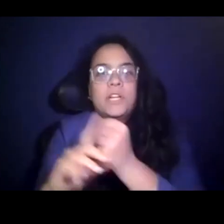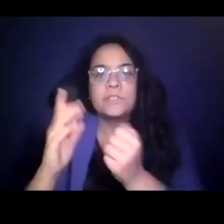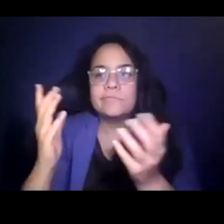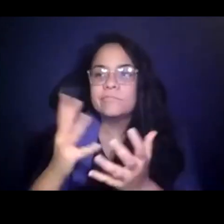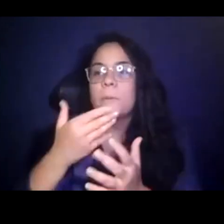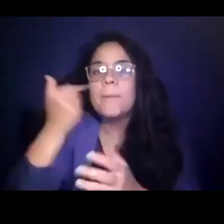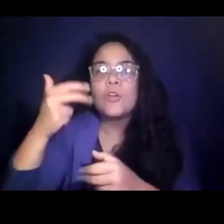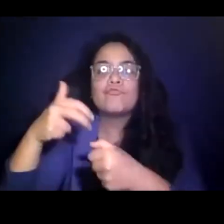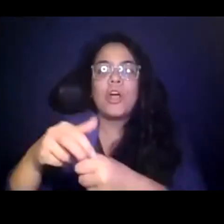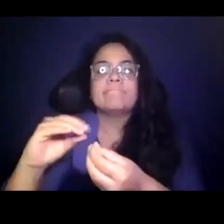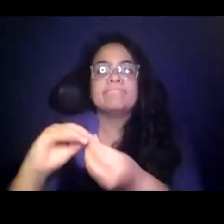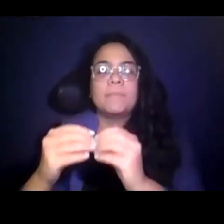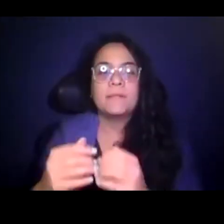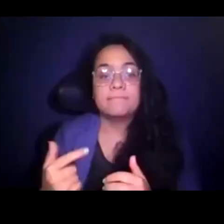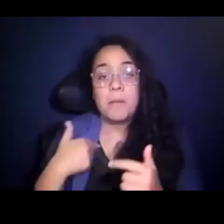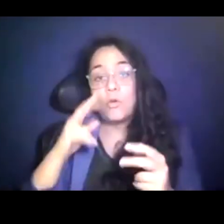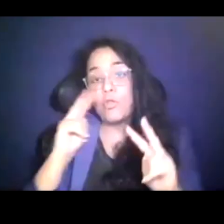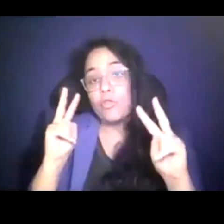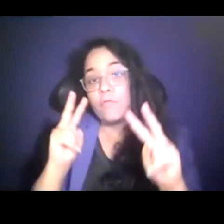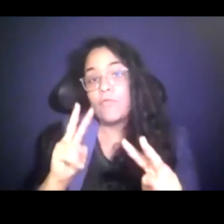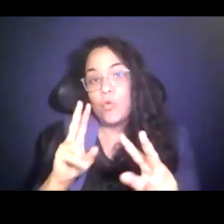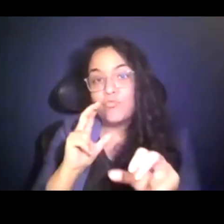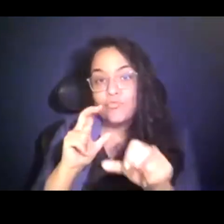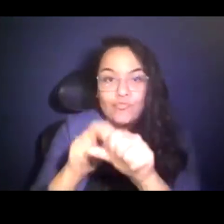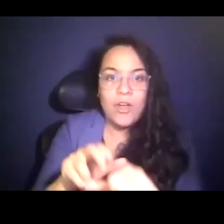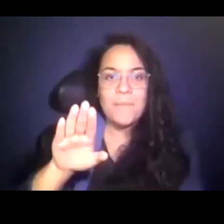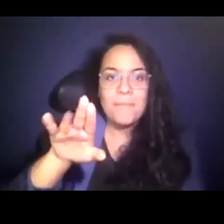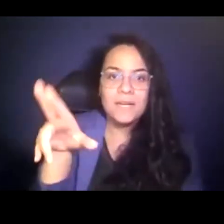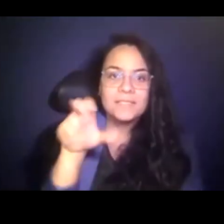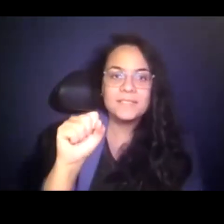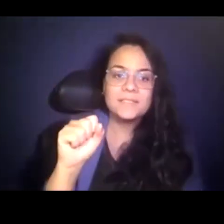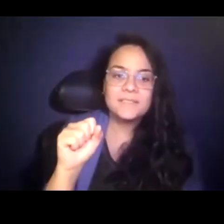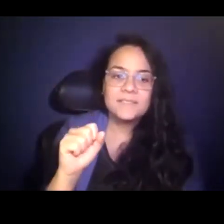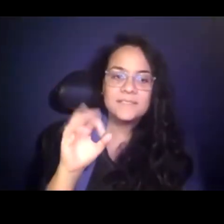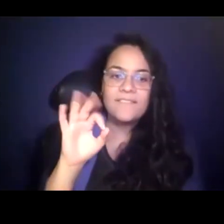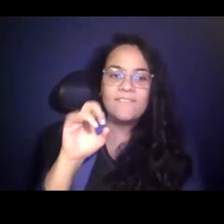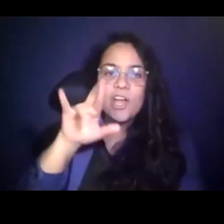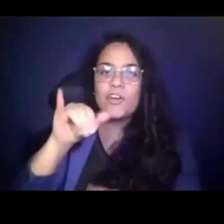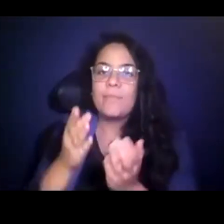15:27:27 And I am looking forward to riding that bus, ferry boat and rail after the pandemic